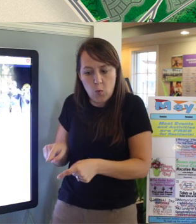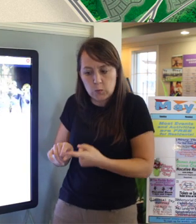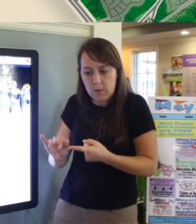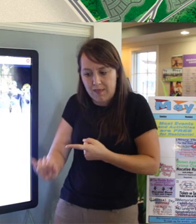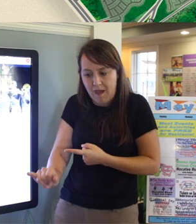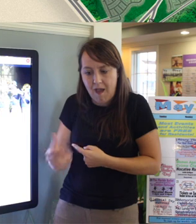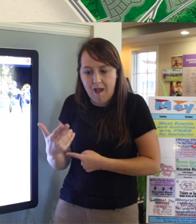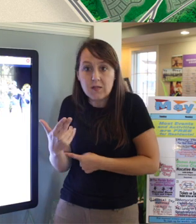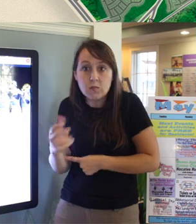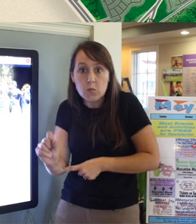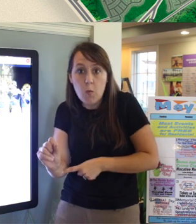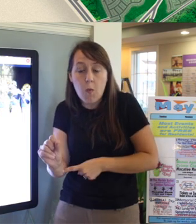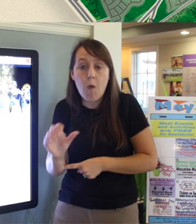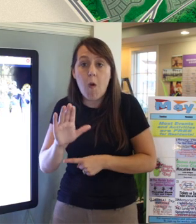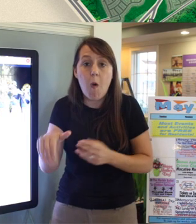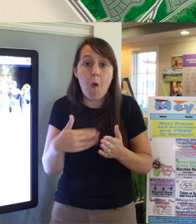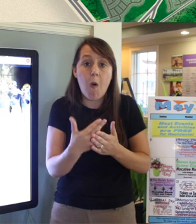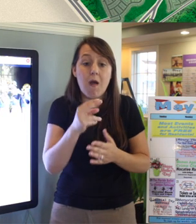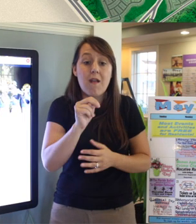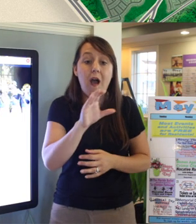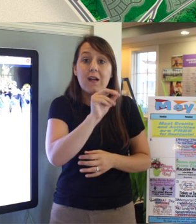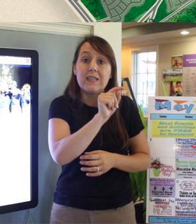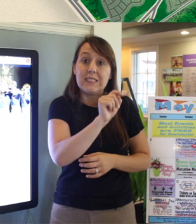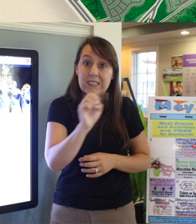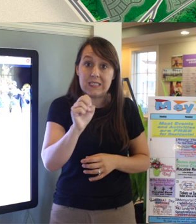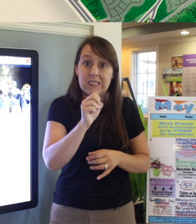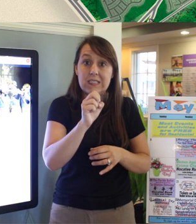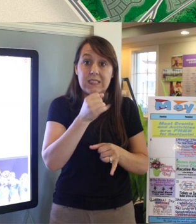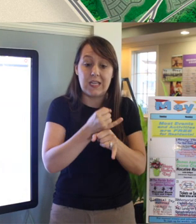and all Nocatee St. Johns residents are zoned for Nease